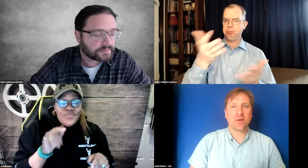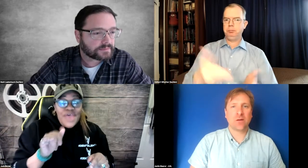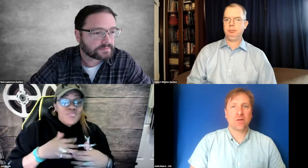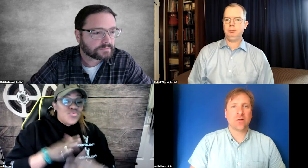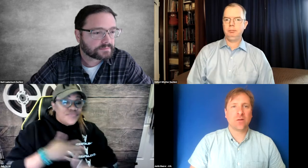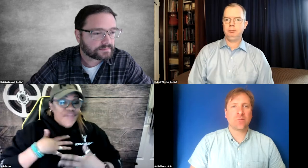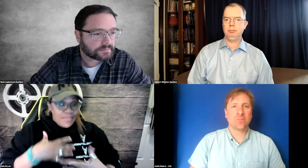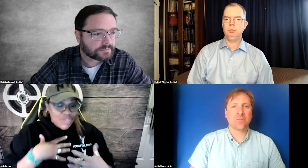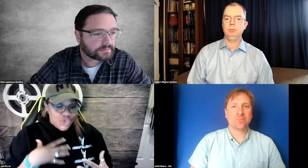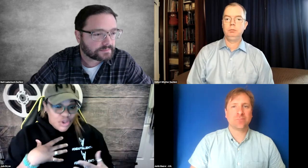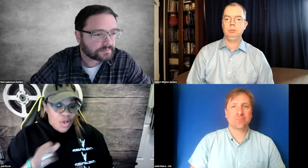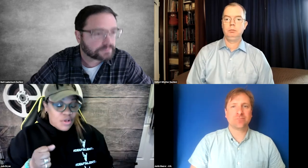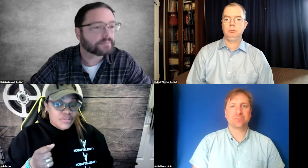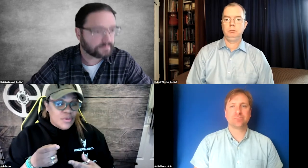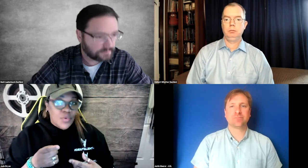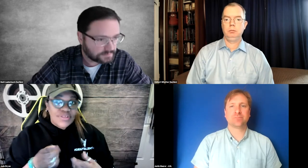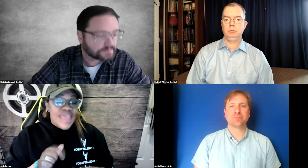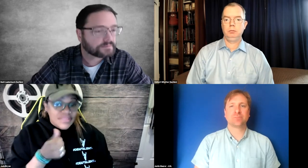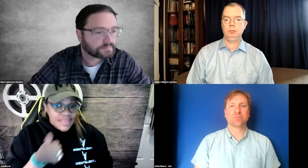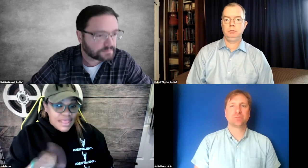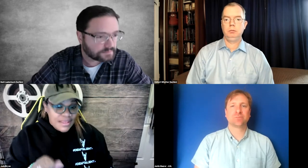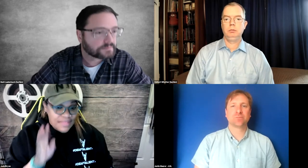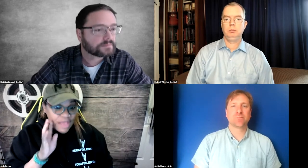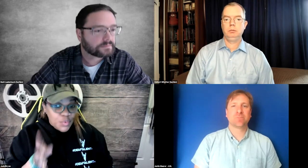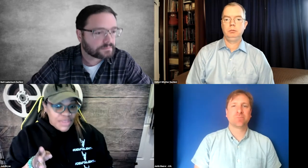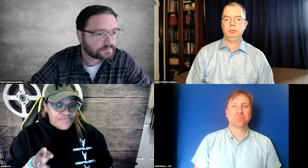That music vibration shirt, that was an accident that I created